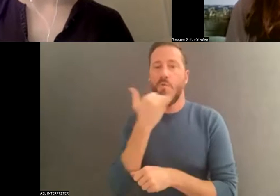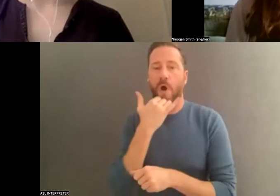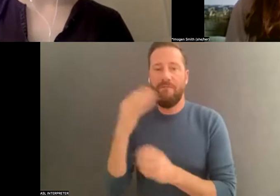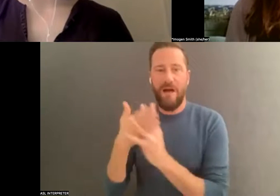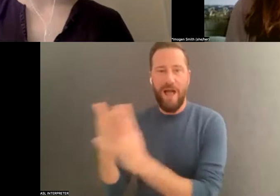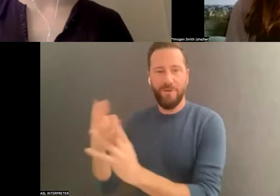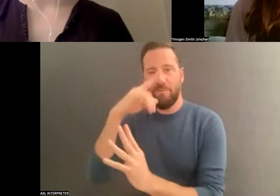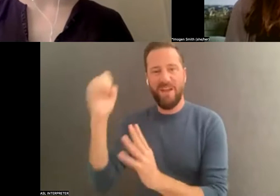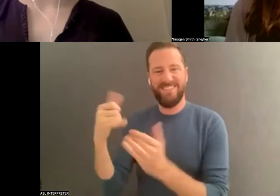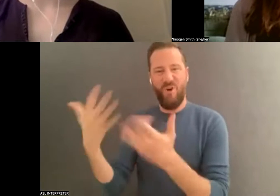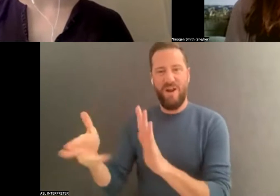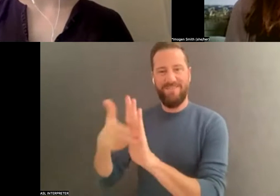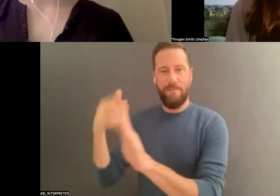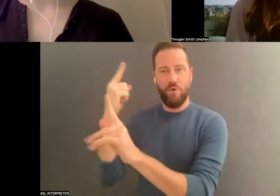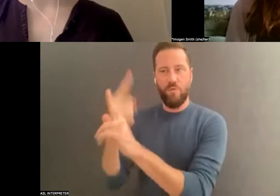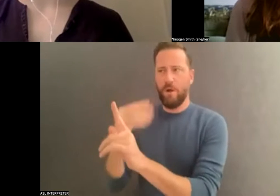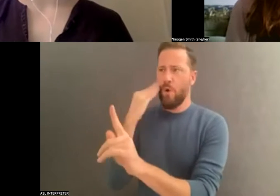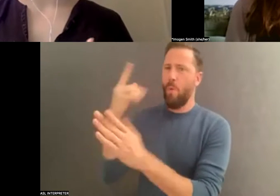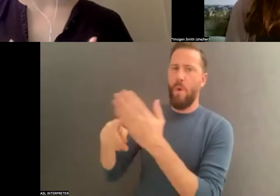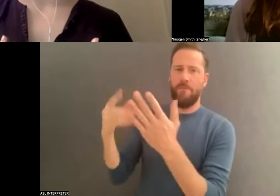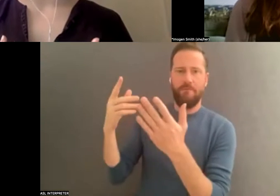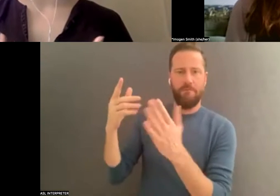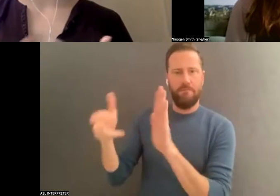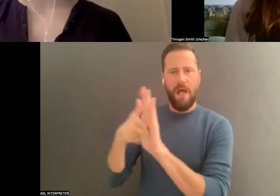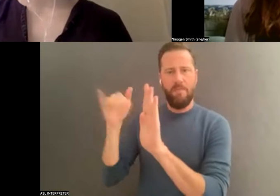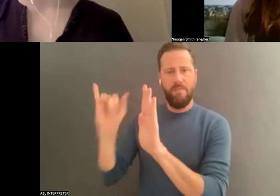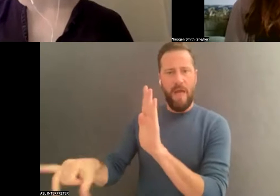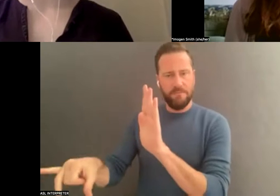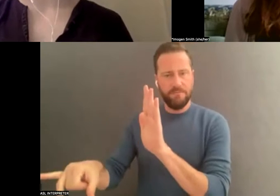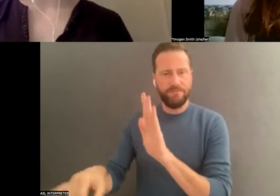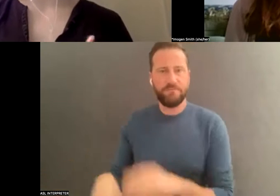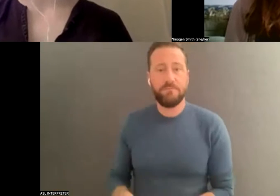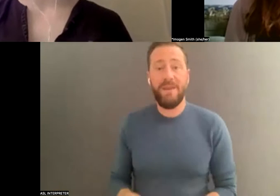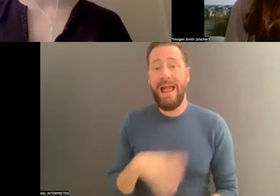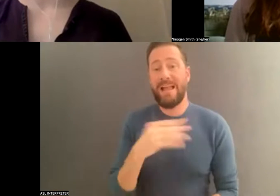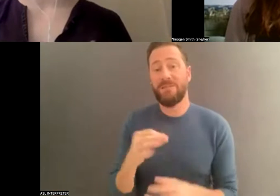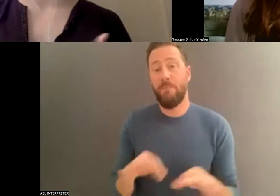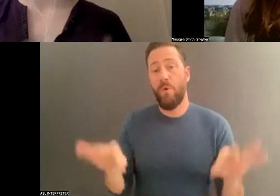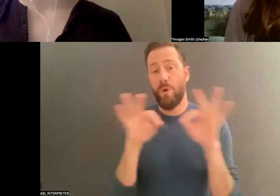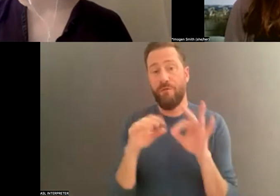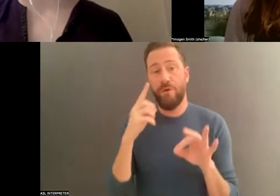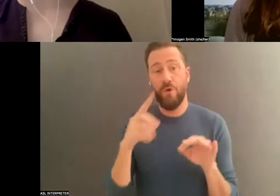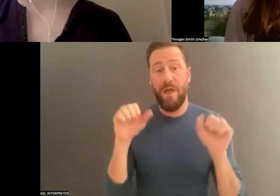really important first step to ensure that you have the ability to make your digital archives available